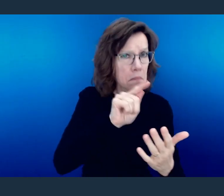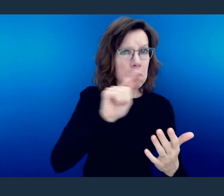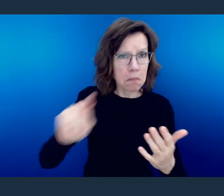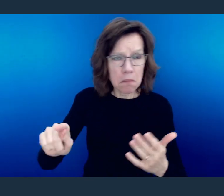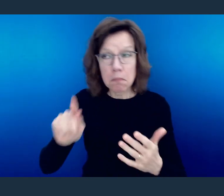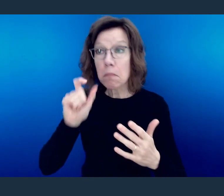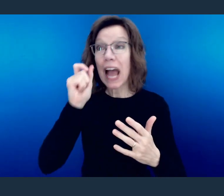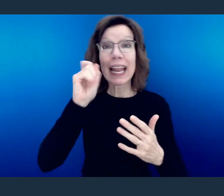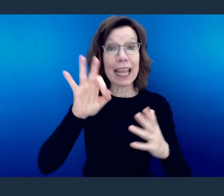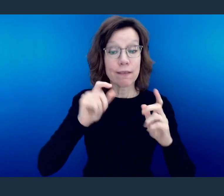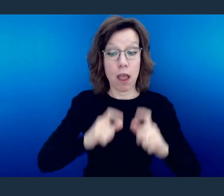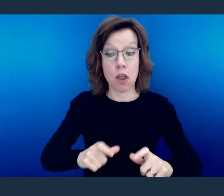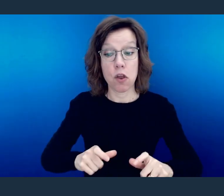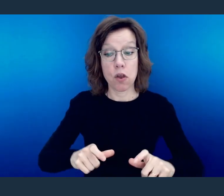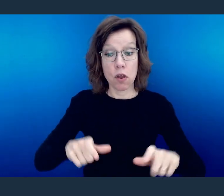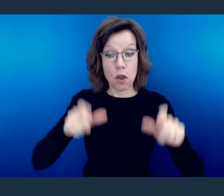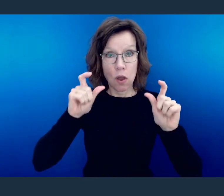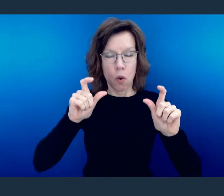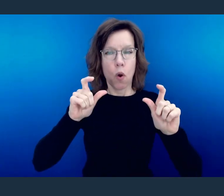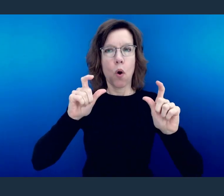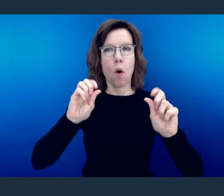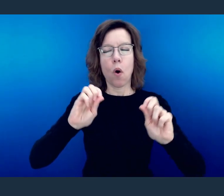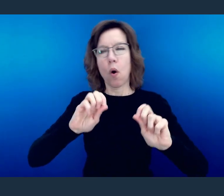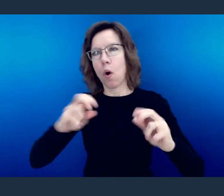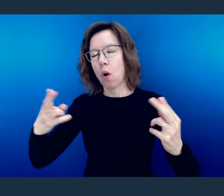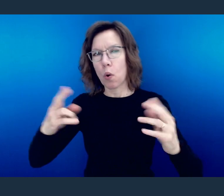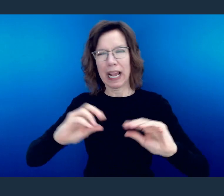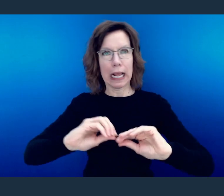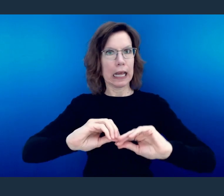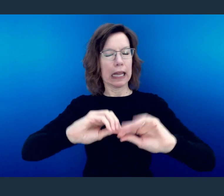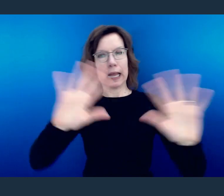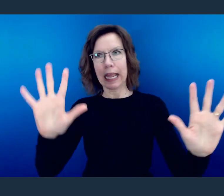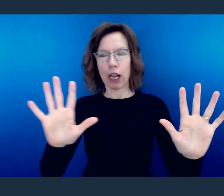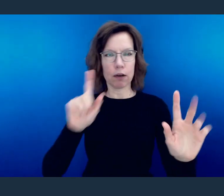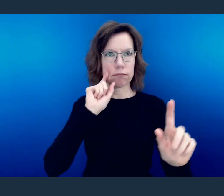However, when I put my glasses on, I can see things more clearly.